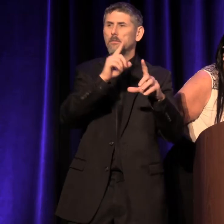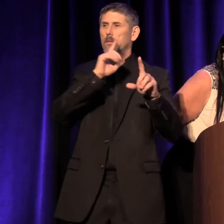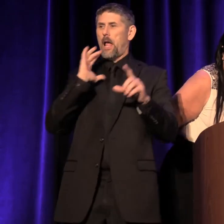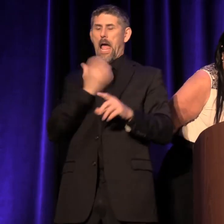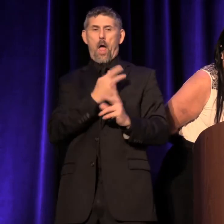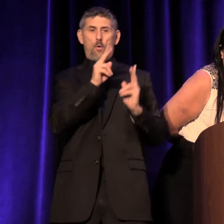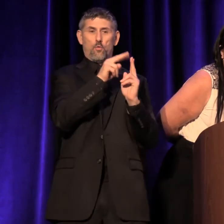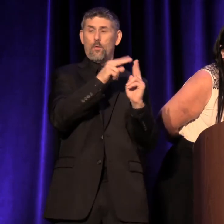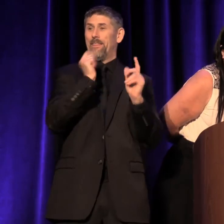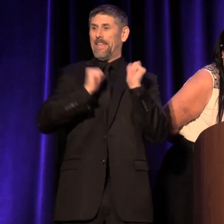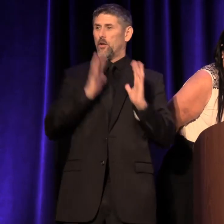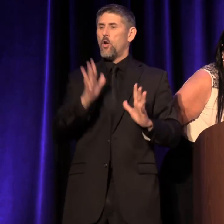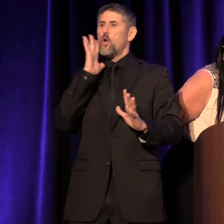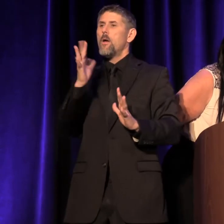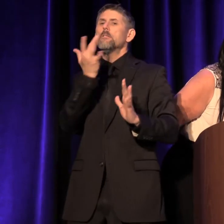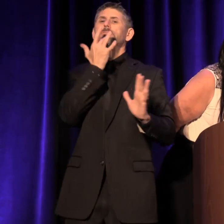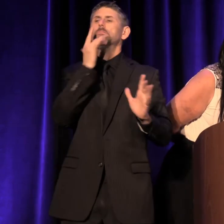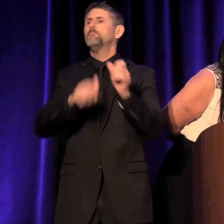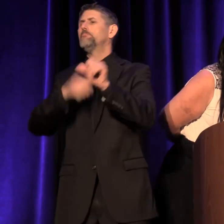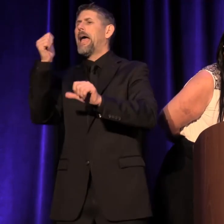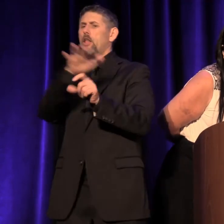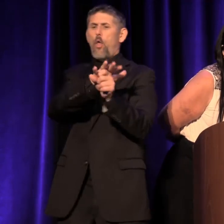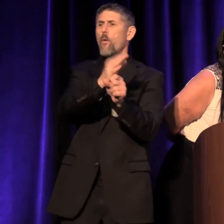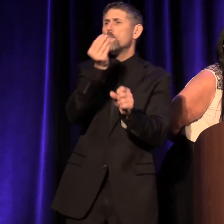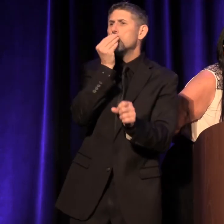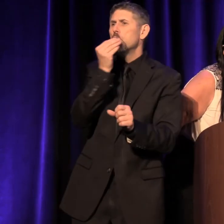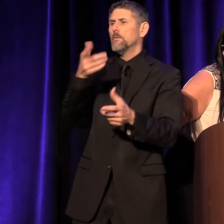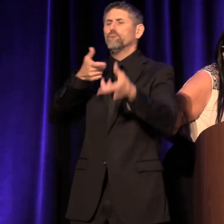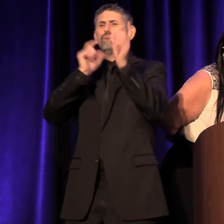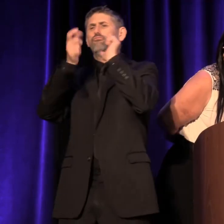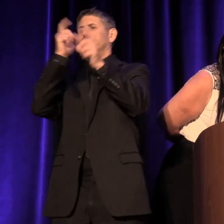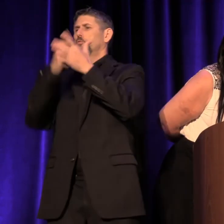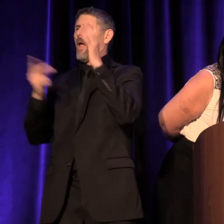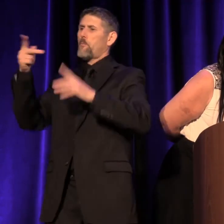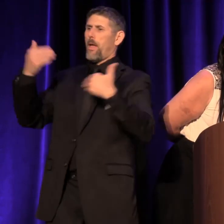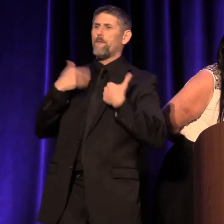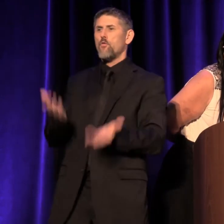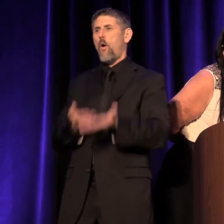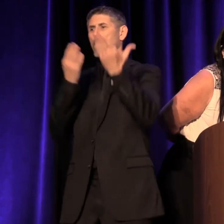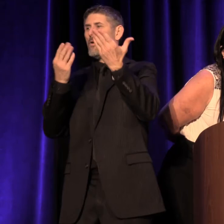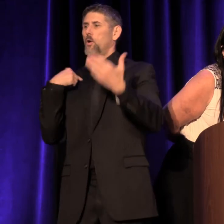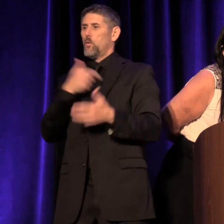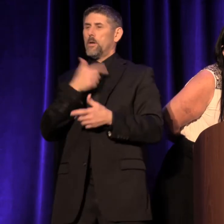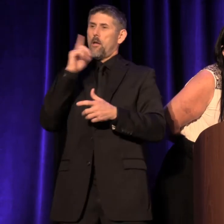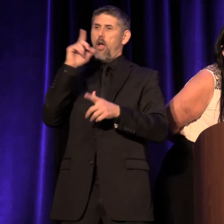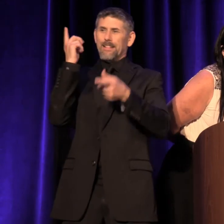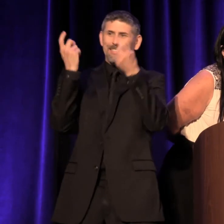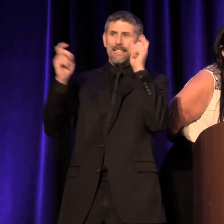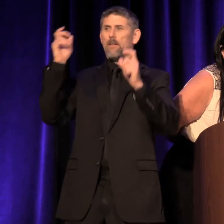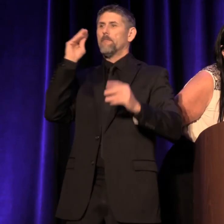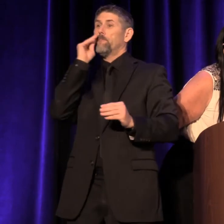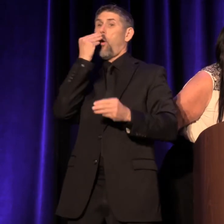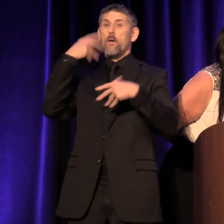We'll be sampling the best local food and drink that Portland has to offer. And we've even made sure that the second largest floral parade in the world